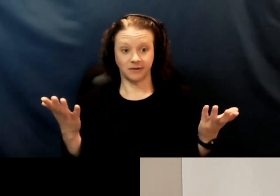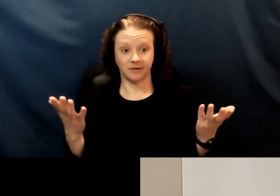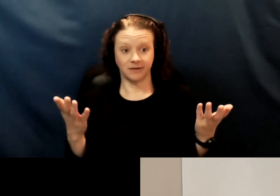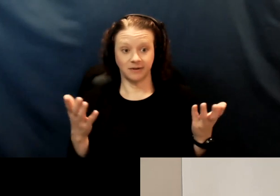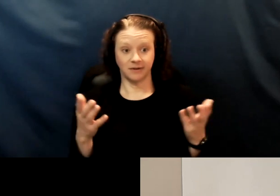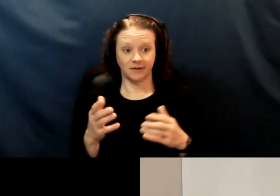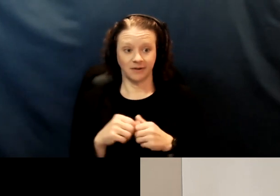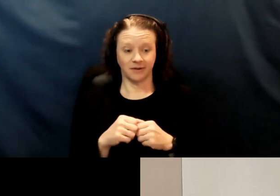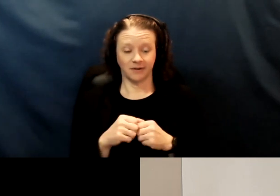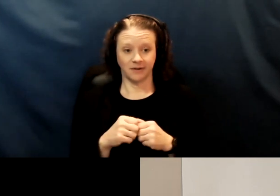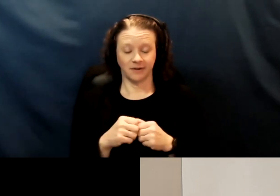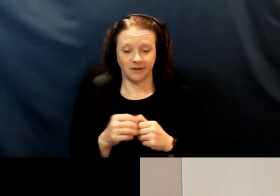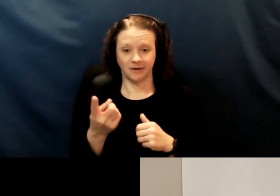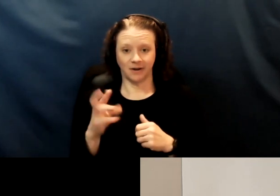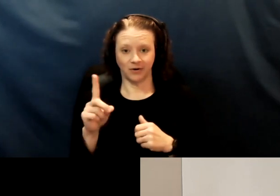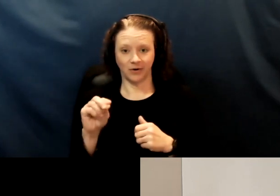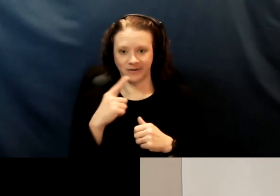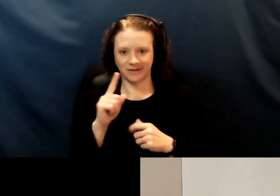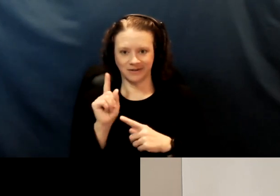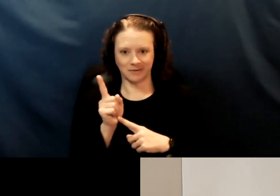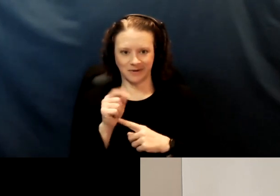Give me a second to copy it since I can't. Since Zoom doesn't let you copy and paste.